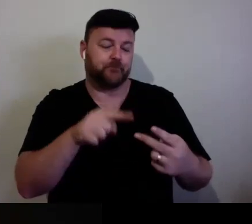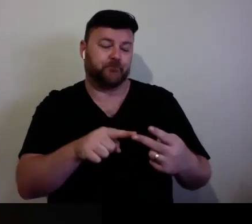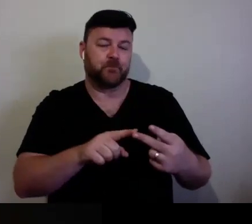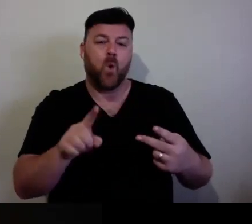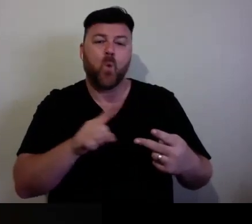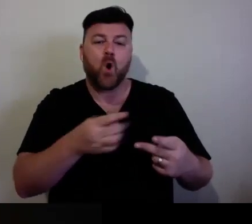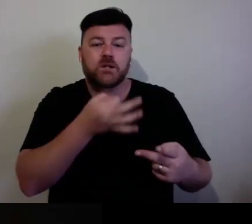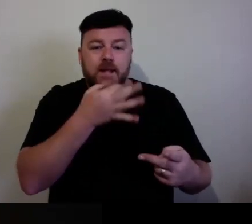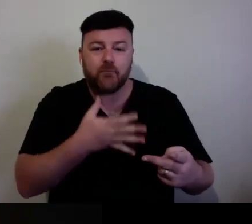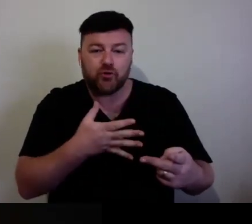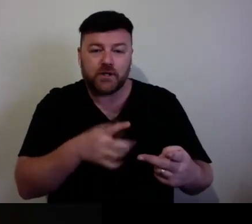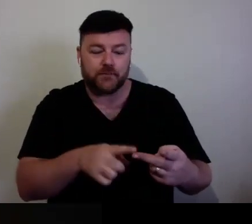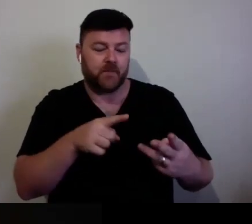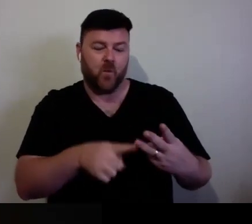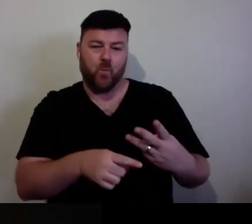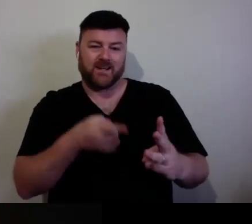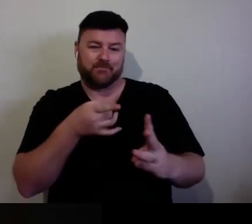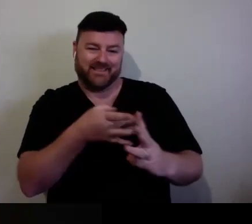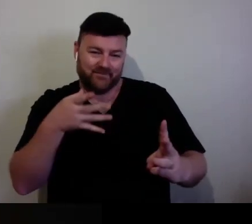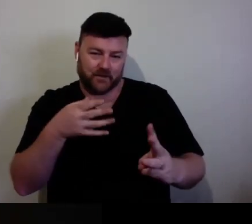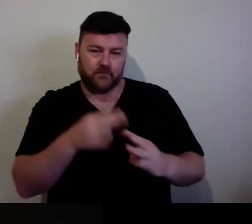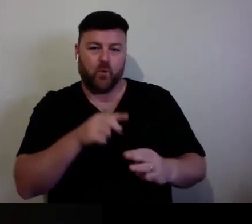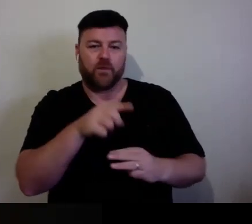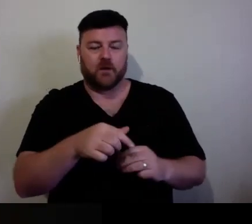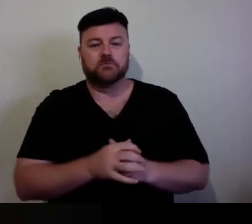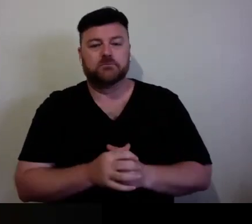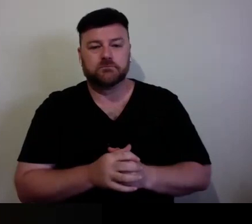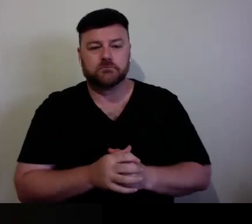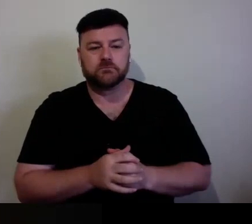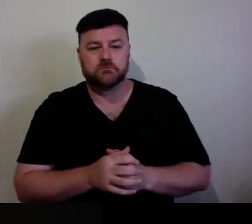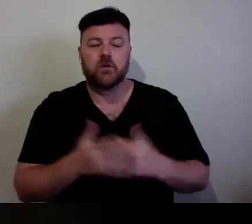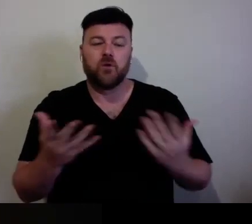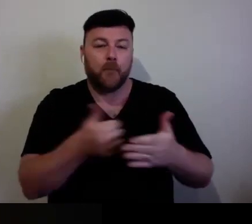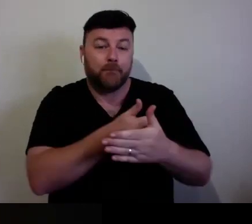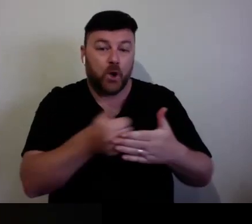situational things that are different? So, a permanent would be